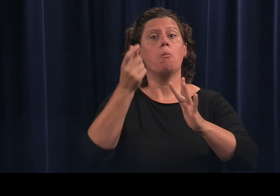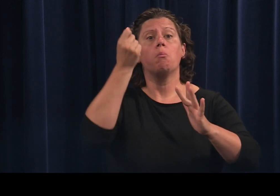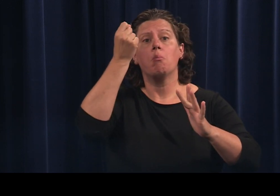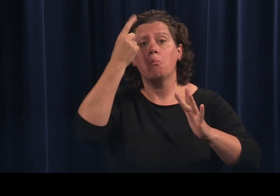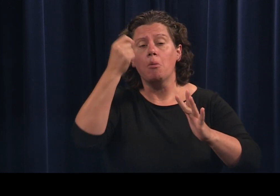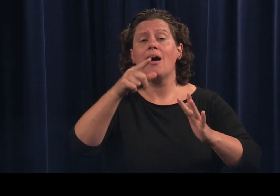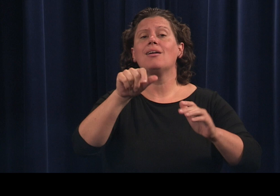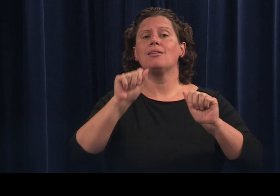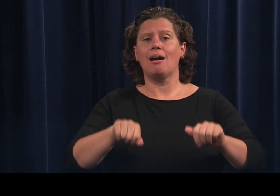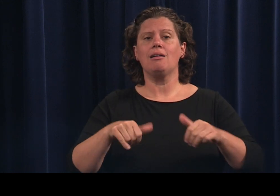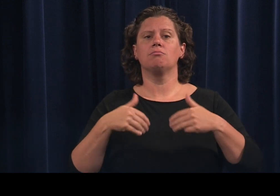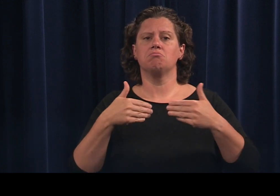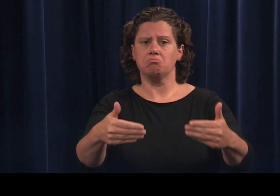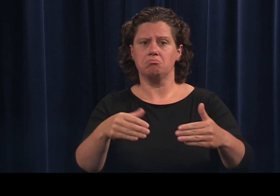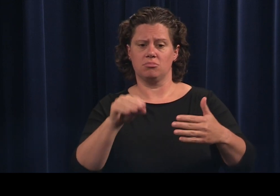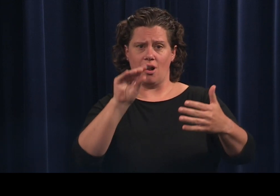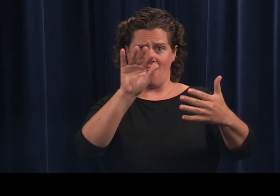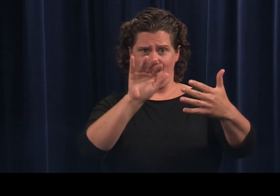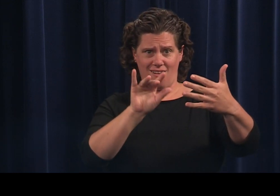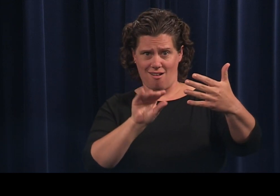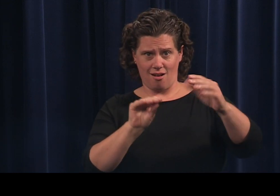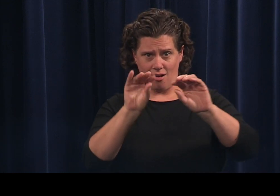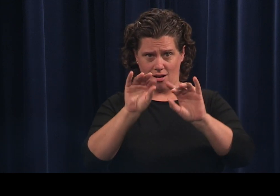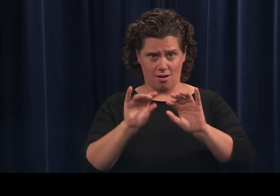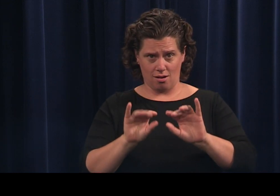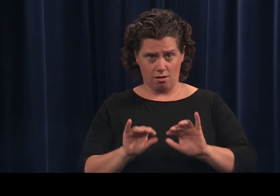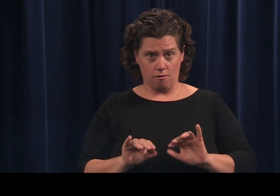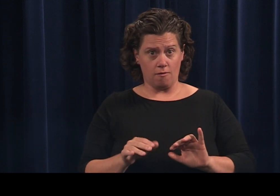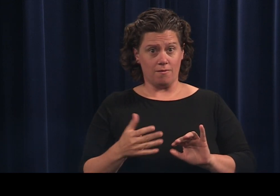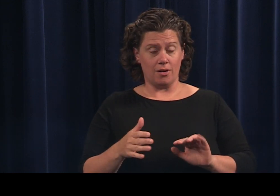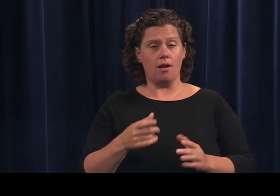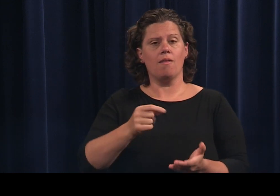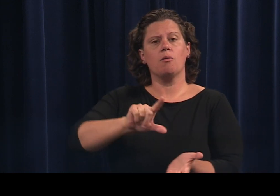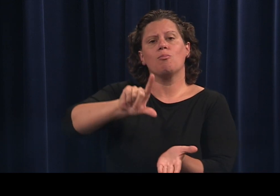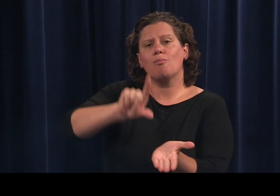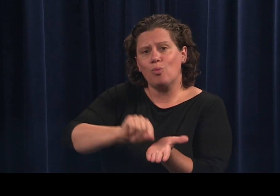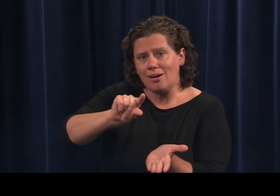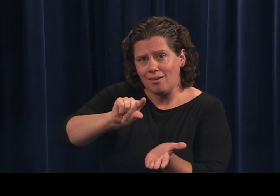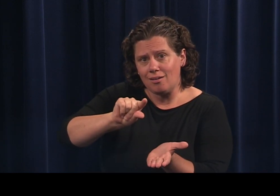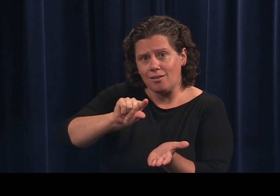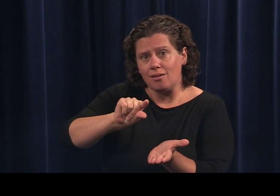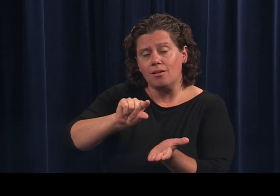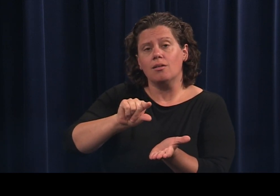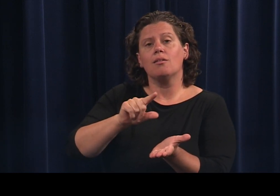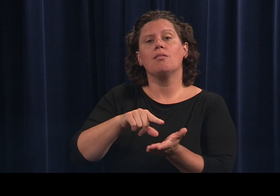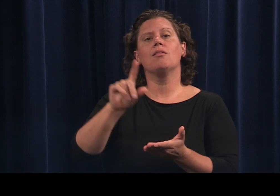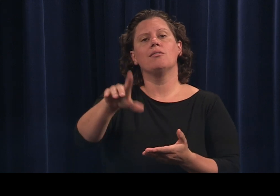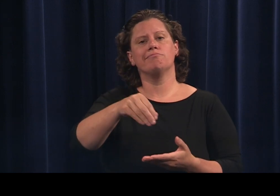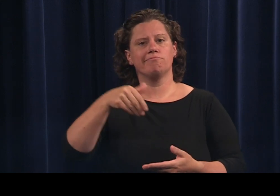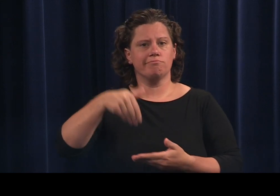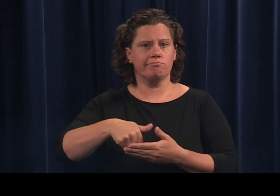But you can still complete the form online then print it and mail it to